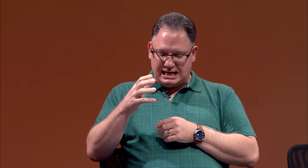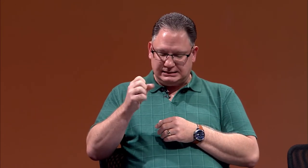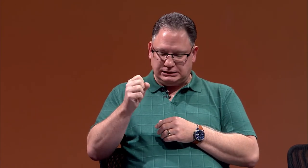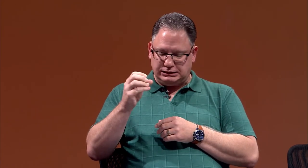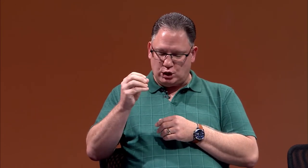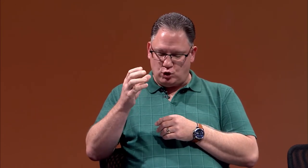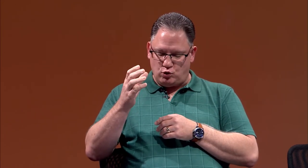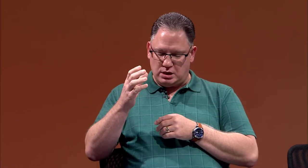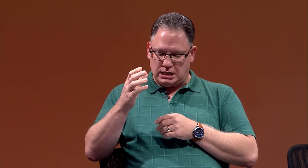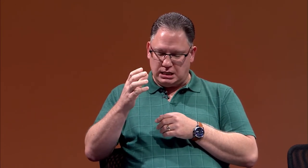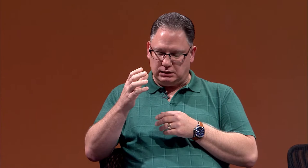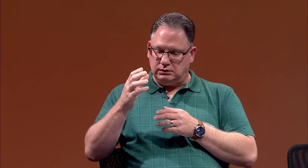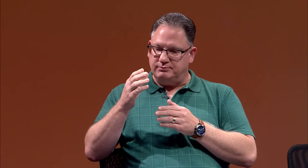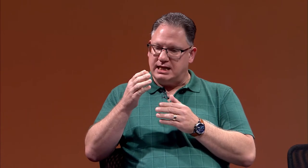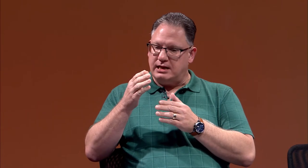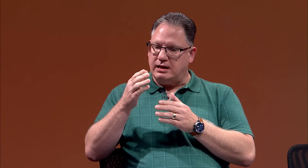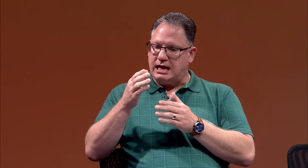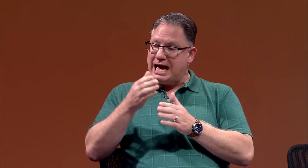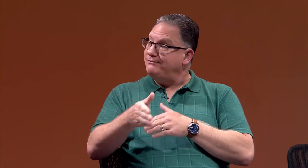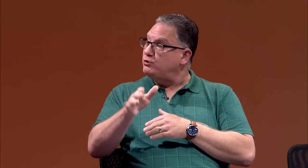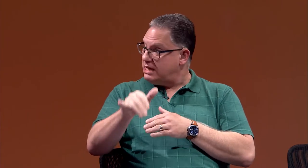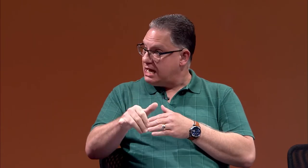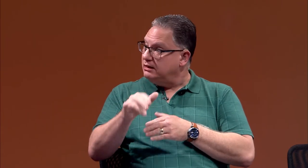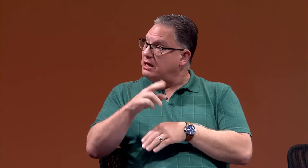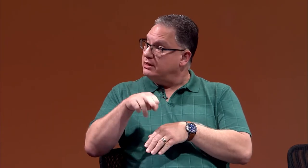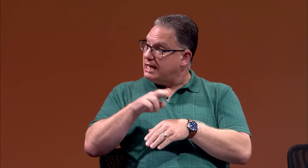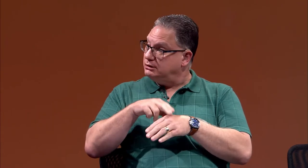And so after that, the National Association